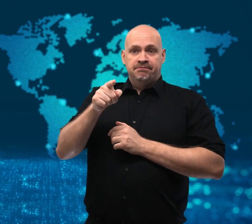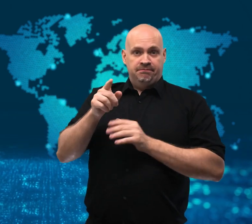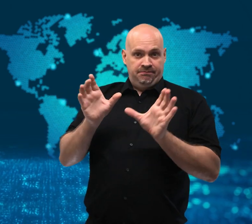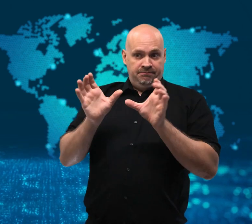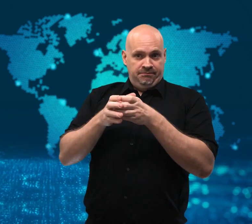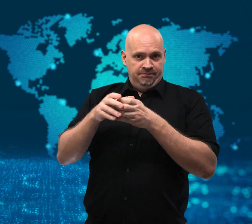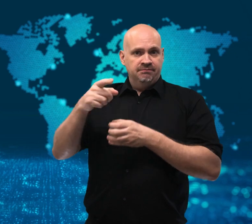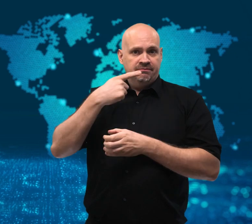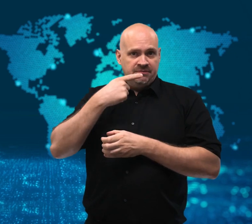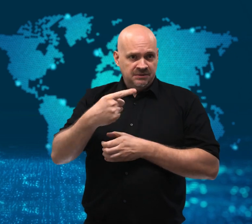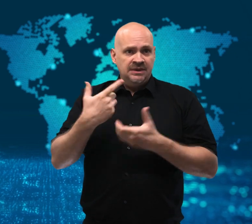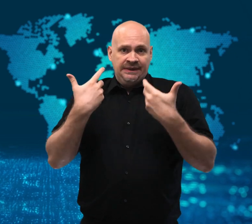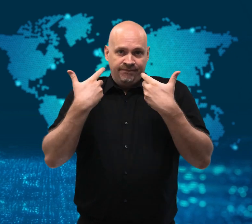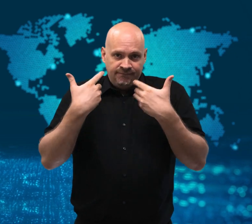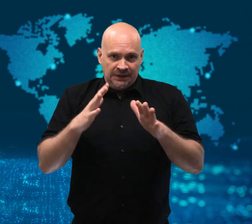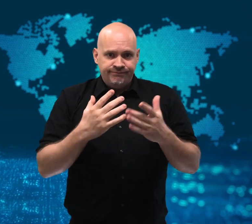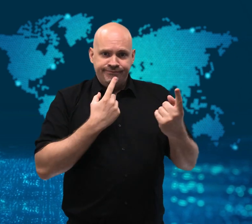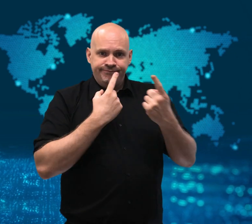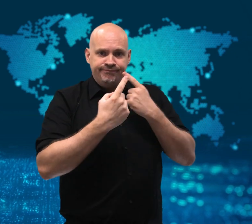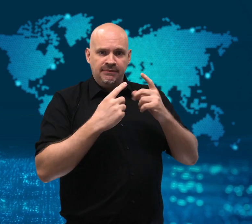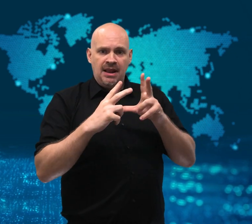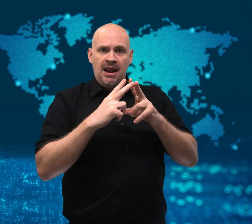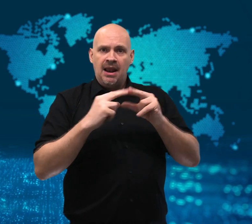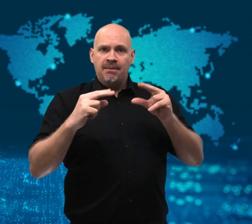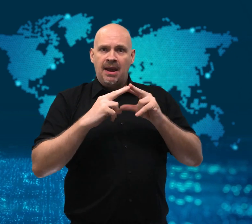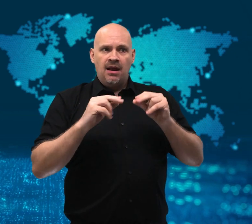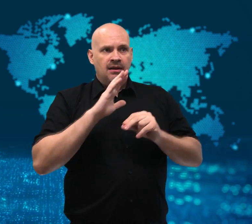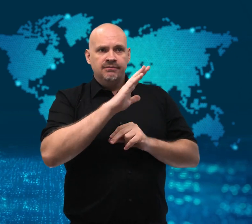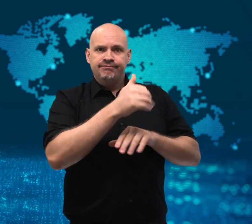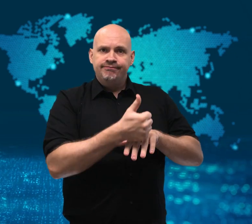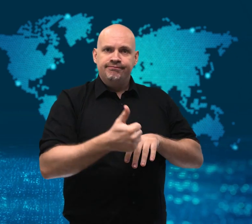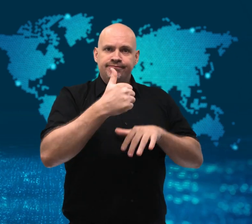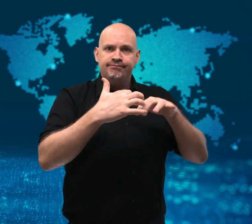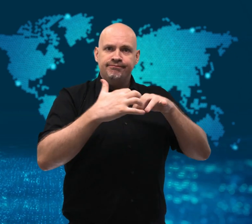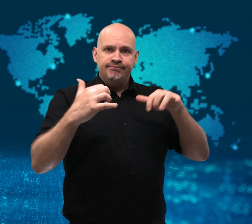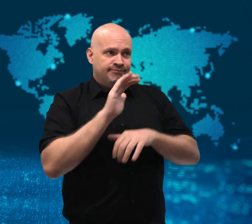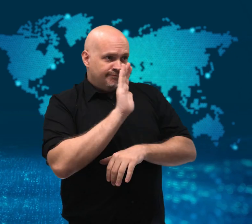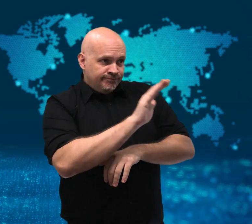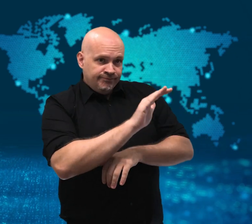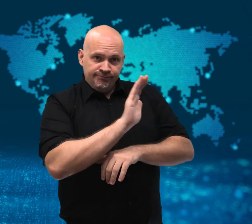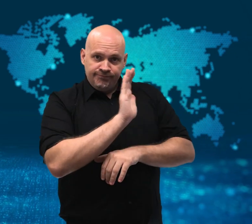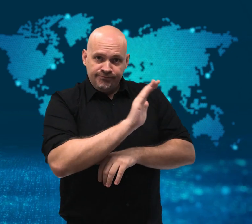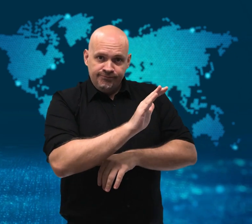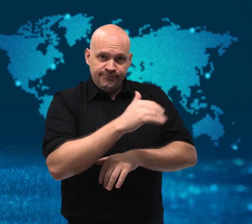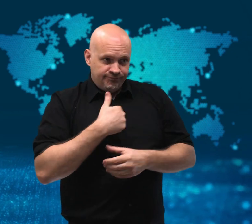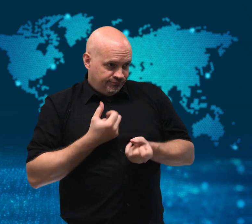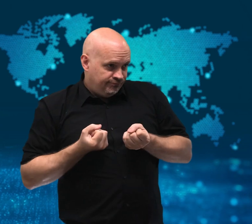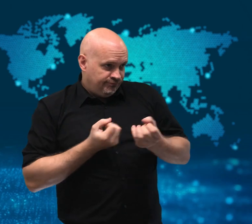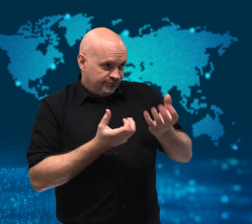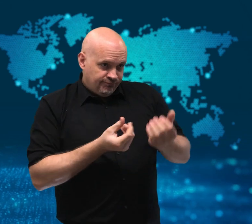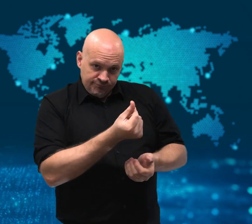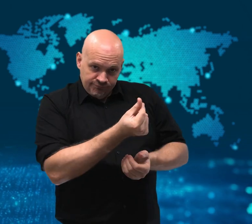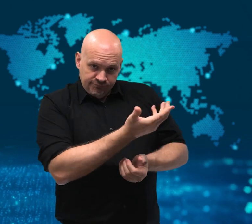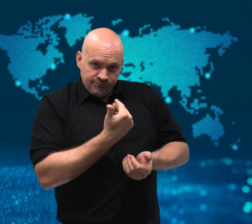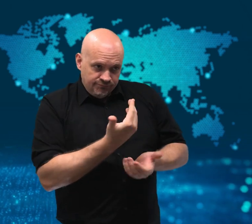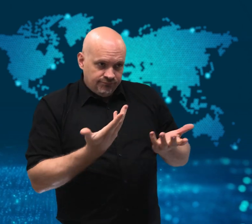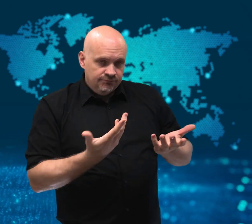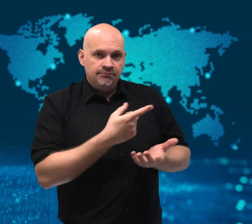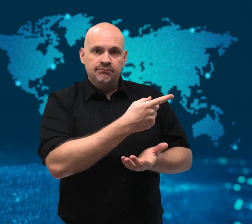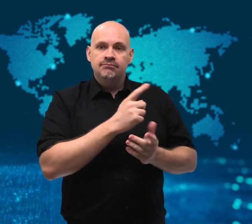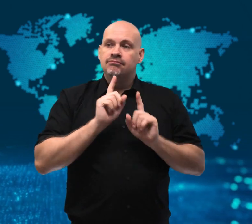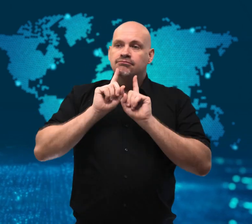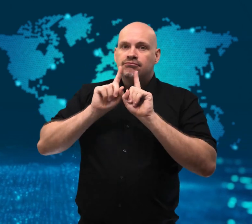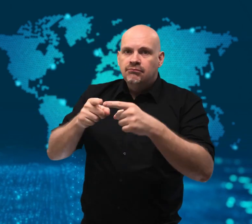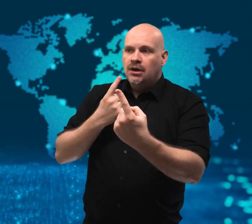Lebanon’s government has not responded to Karpowership’s